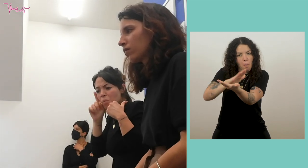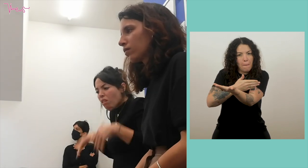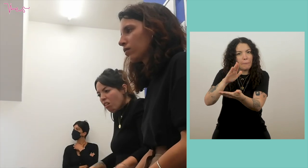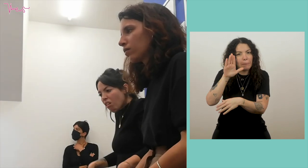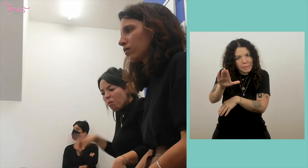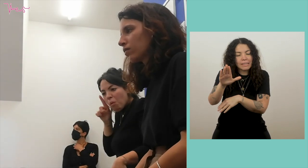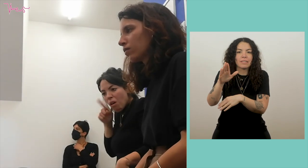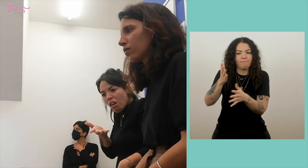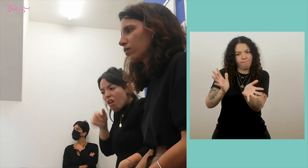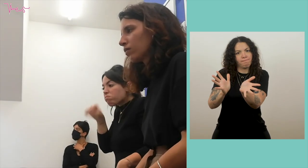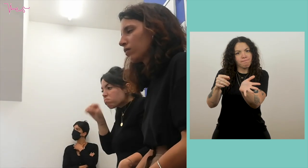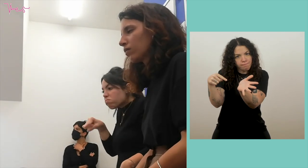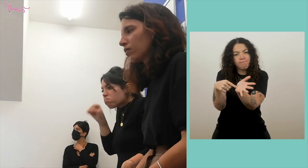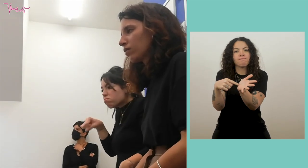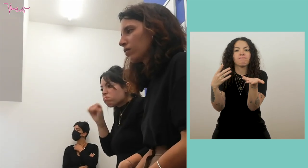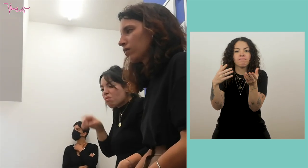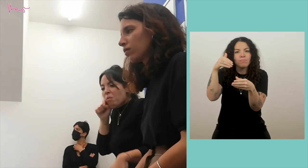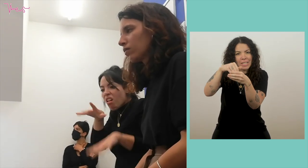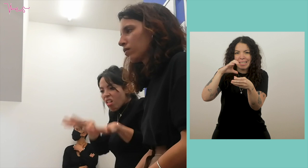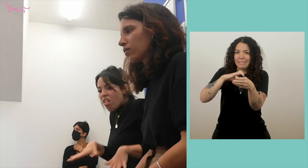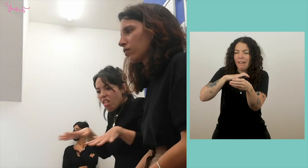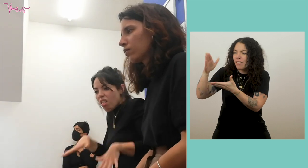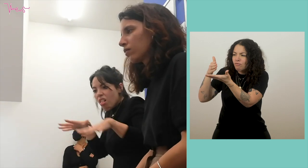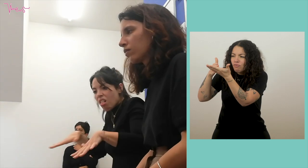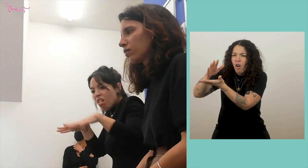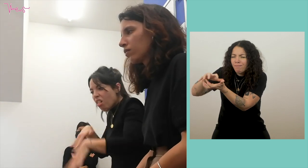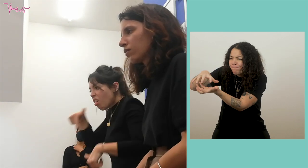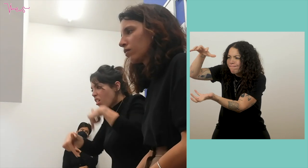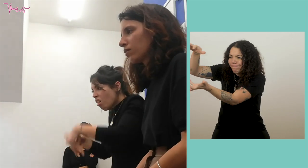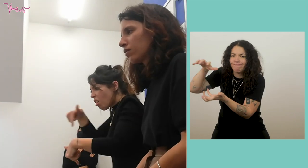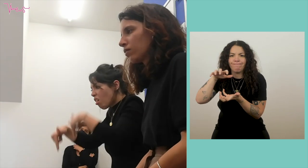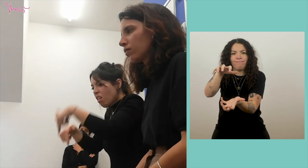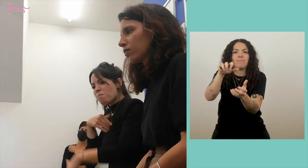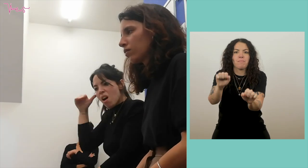poetic form into sign language which could retain everything that the speech conveyed at the start.